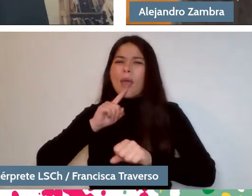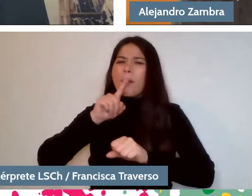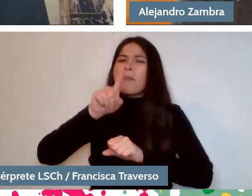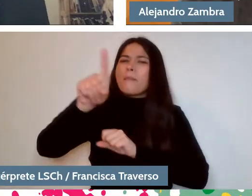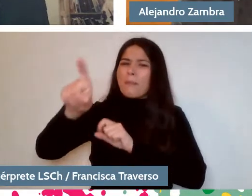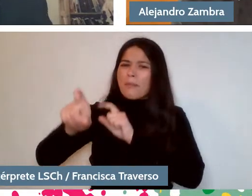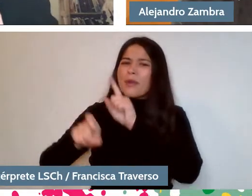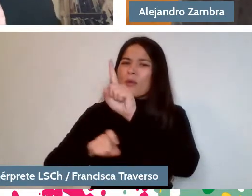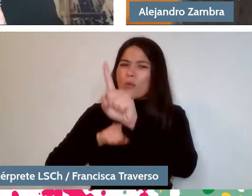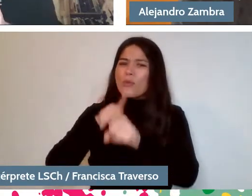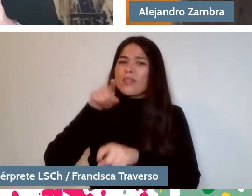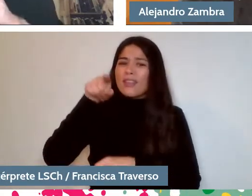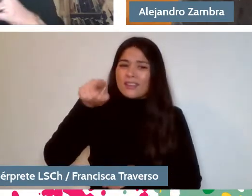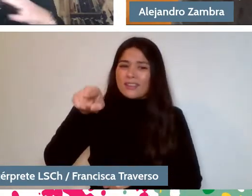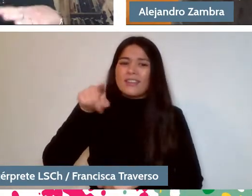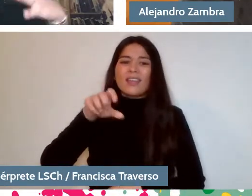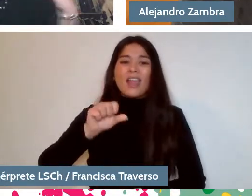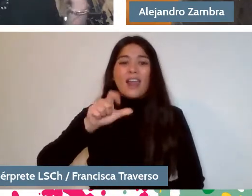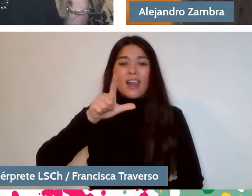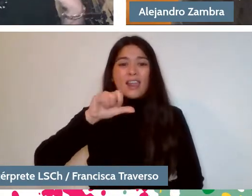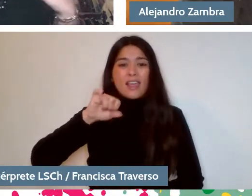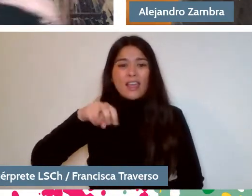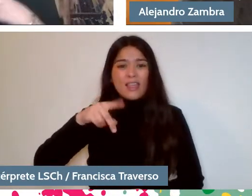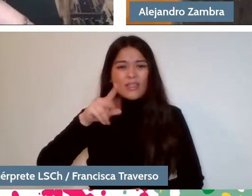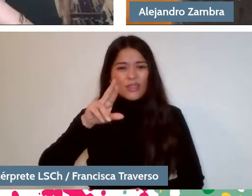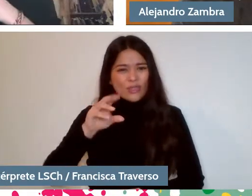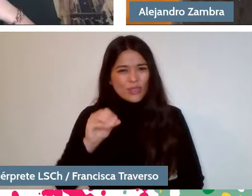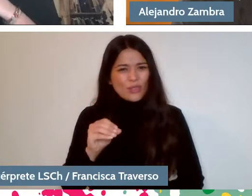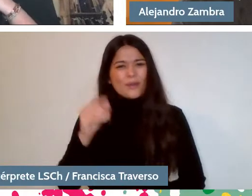And I thought that one way to put together this conversation